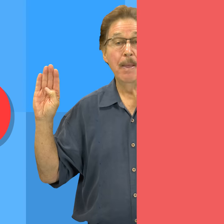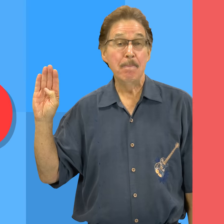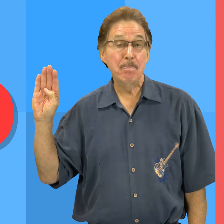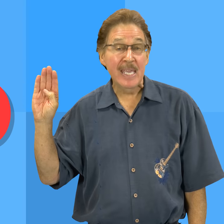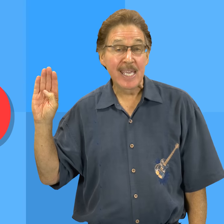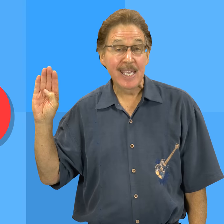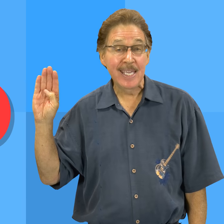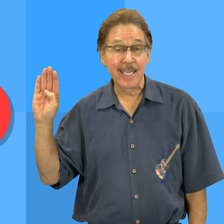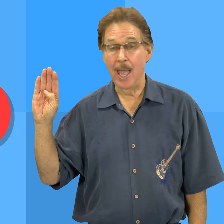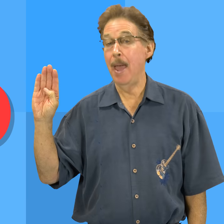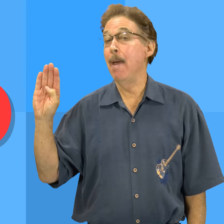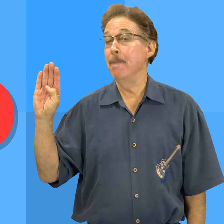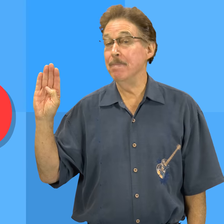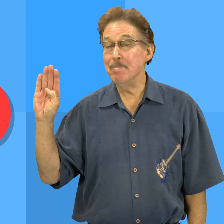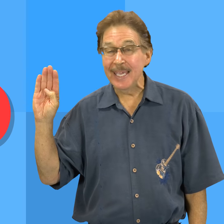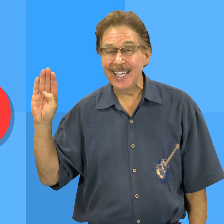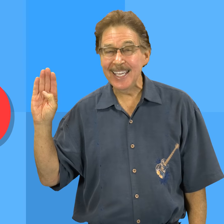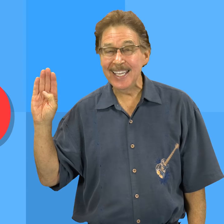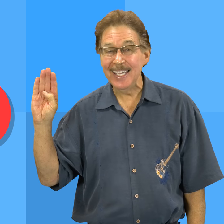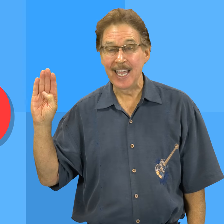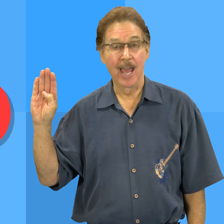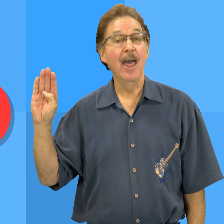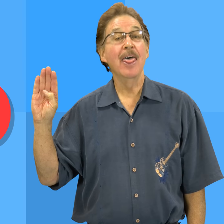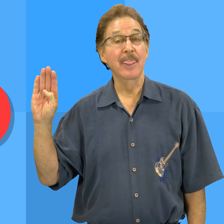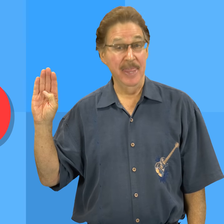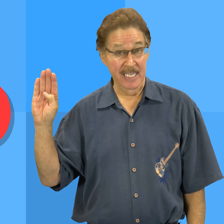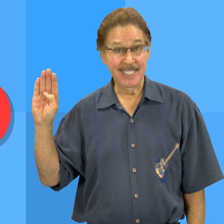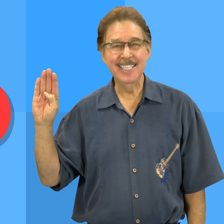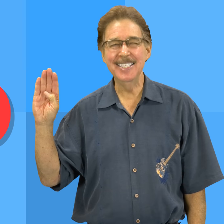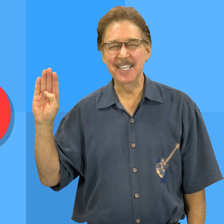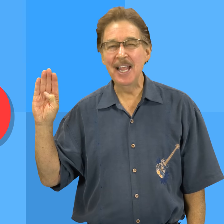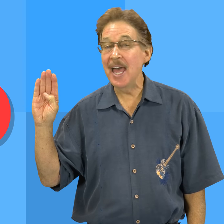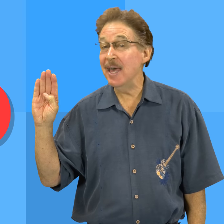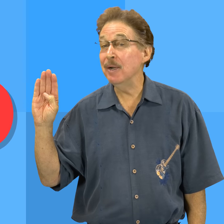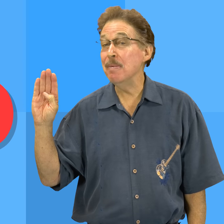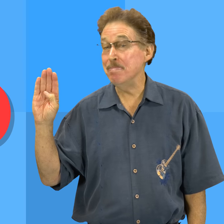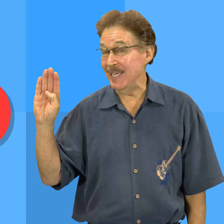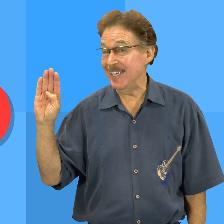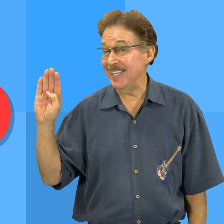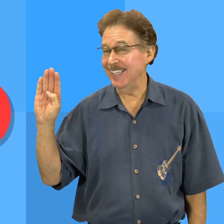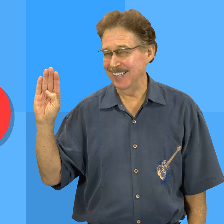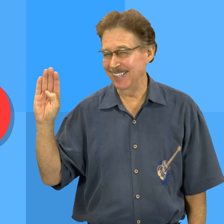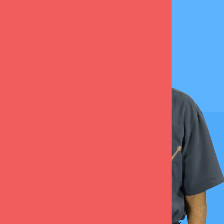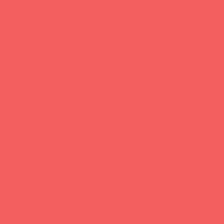B, b, this is the letter b